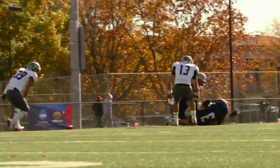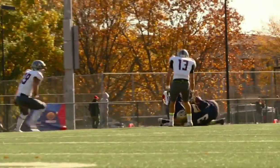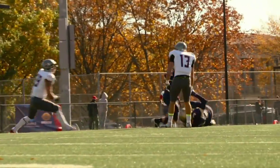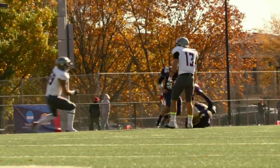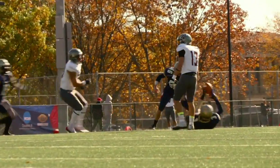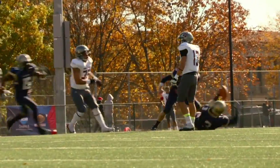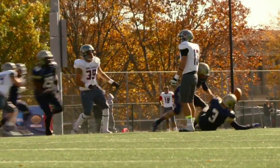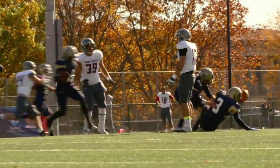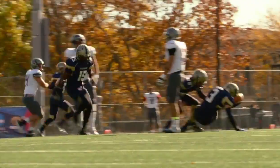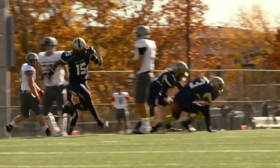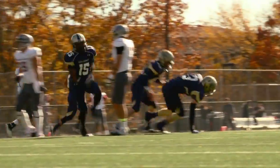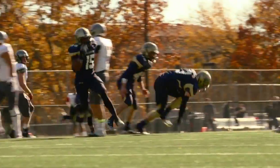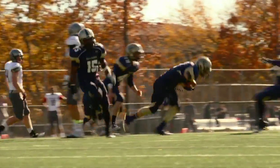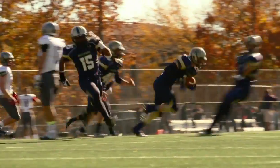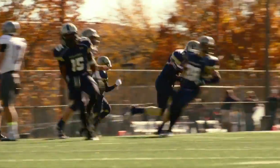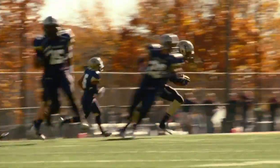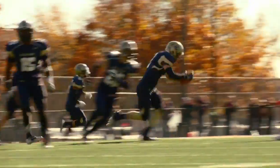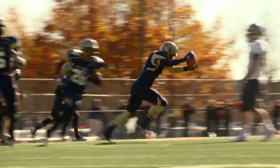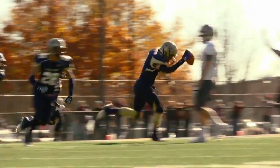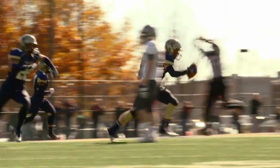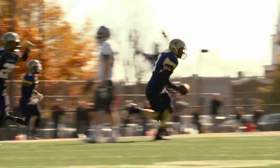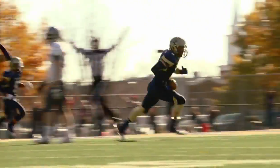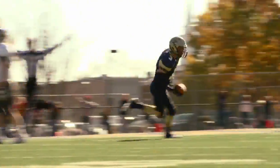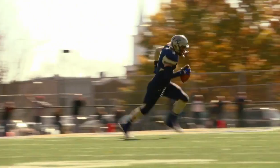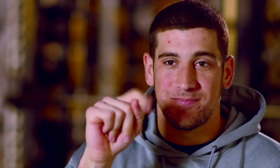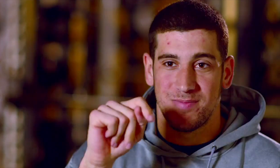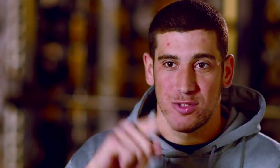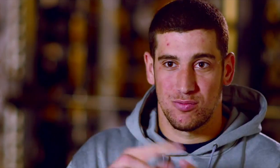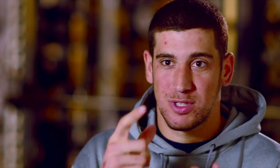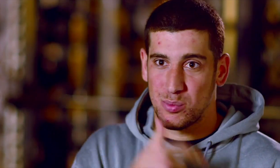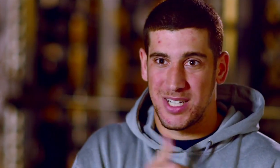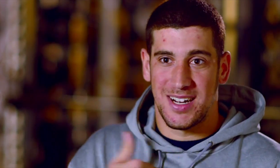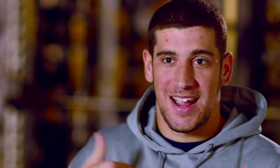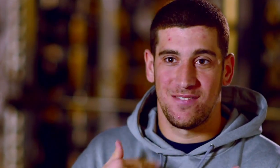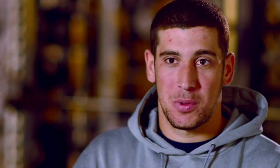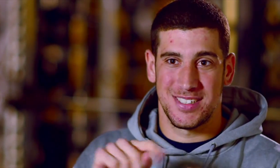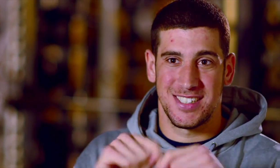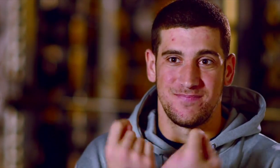We've all been one group. One unit. One team. Ryan (Interpreter): We have to adapt to who we have on the team.